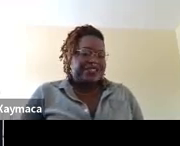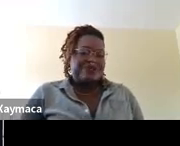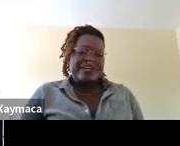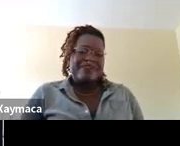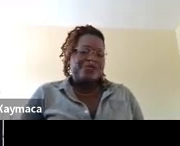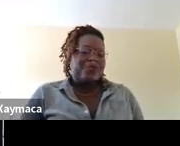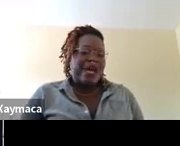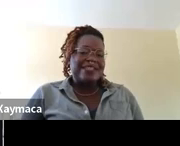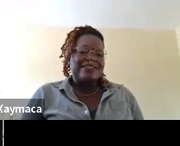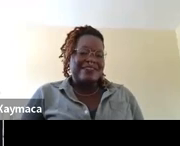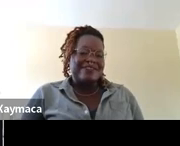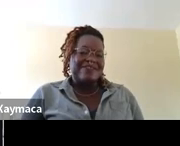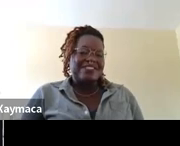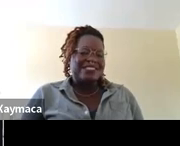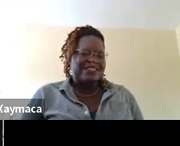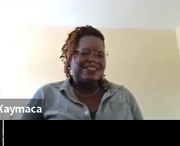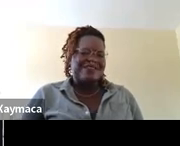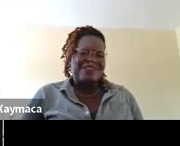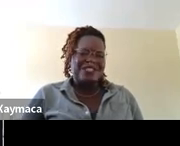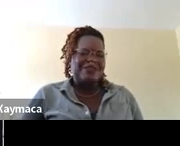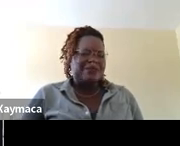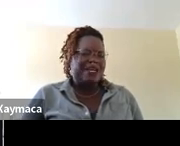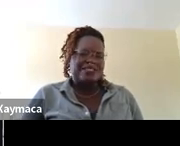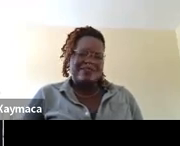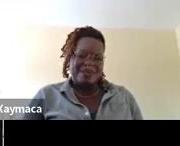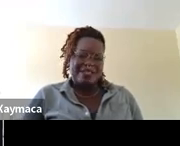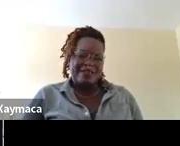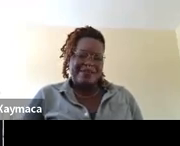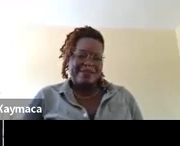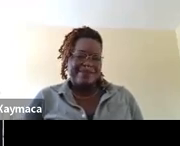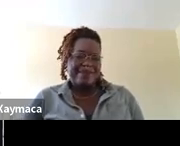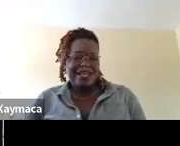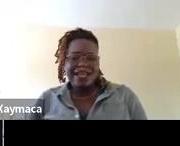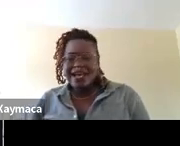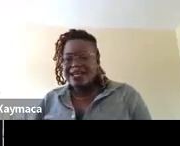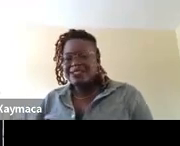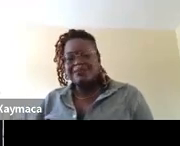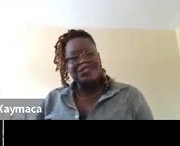There is no refuge wide enough to shelter the vulnerable parts of me.